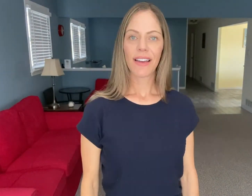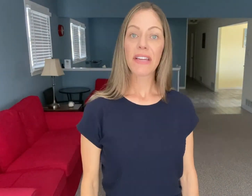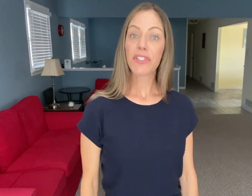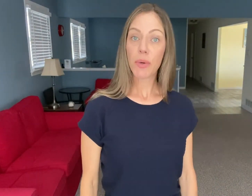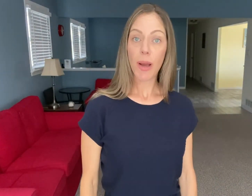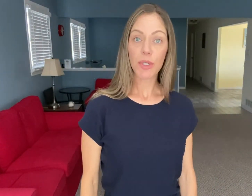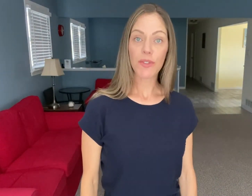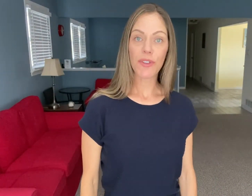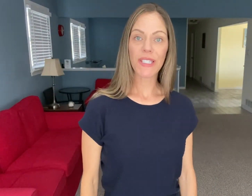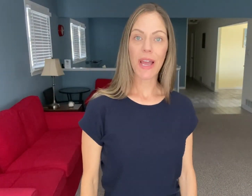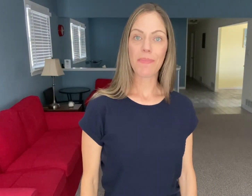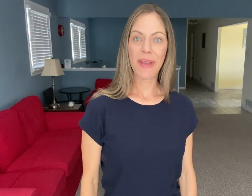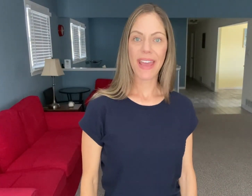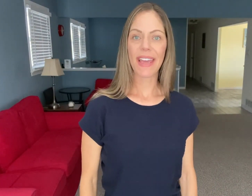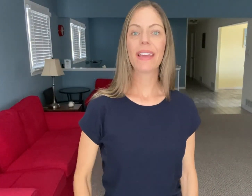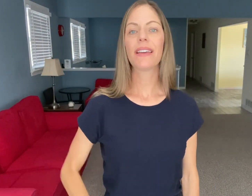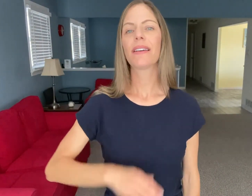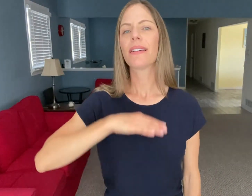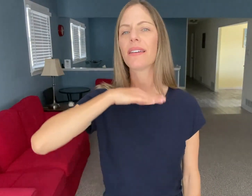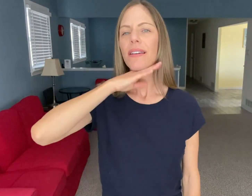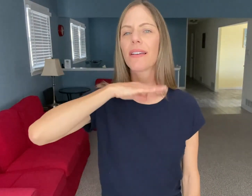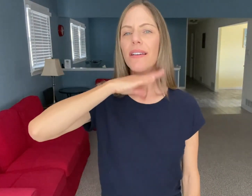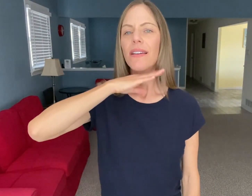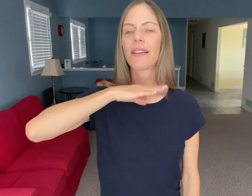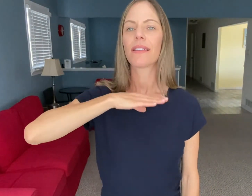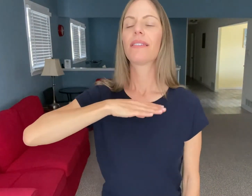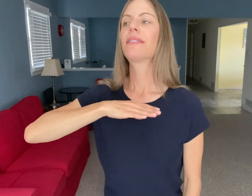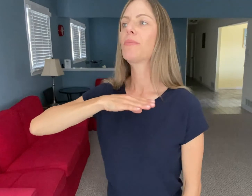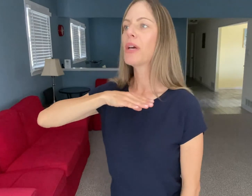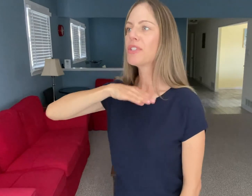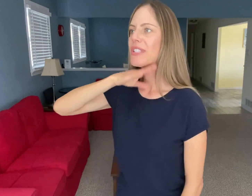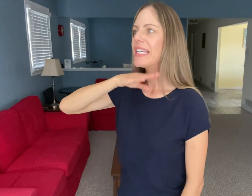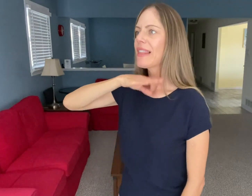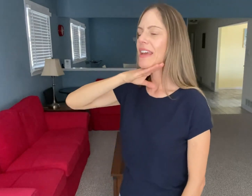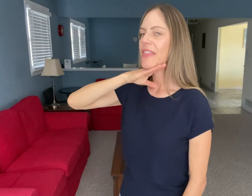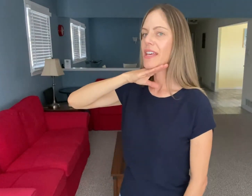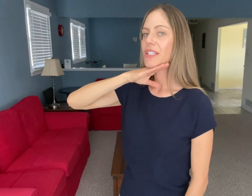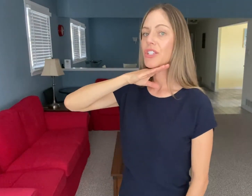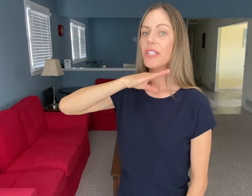Have two options for the sign pig Sometimes you'll see it like this